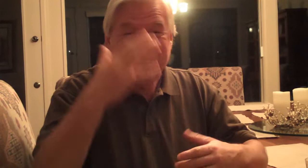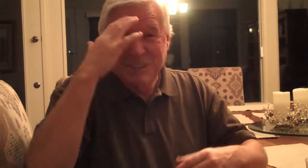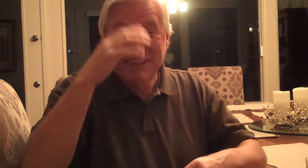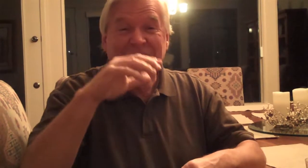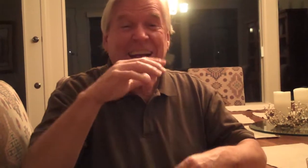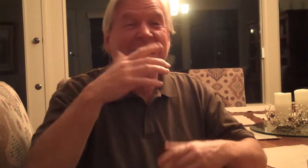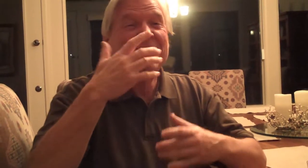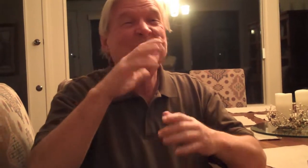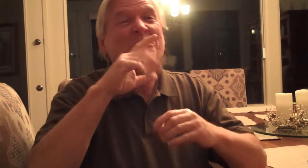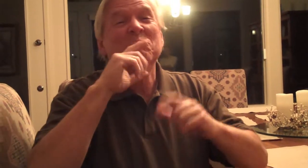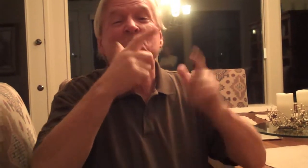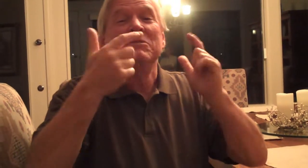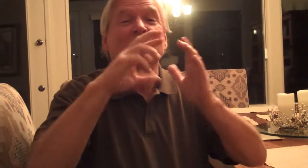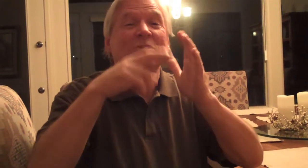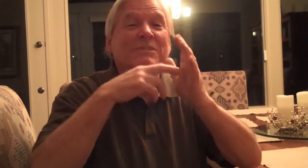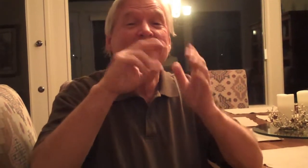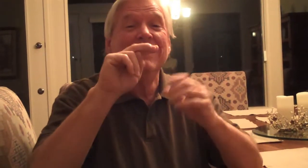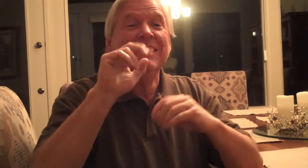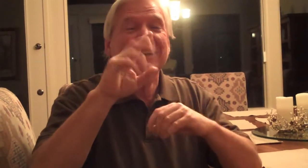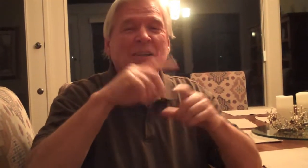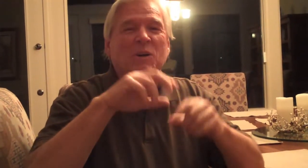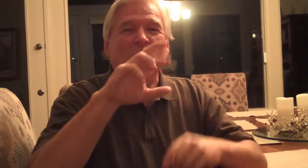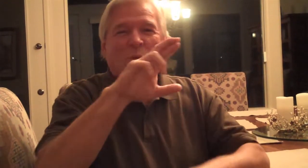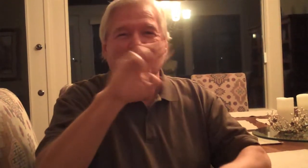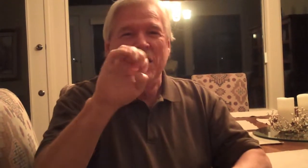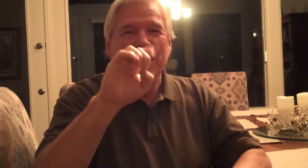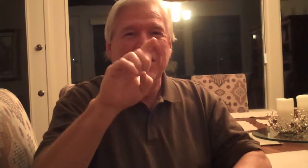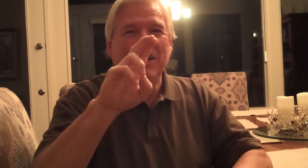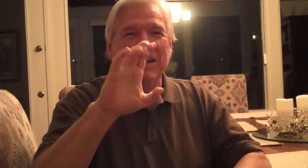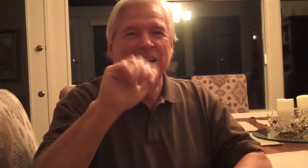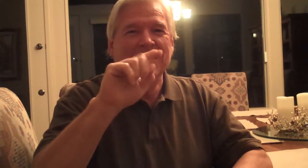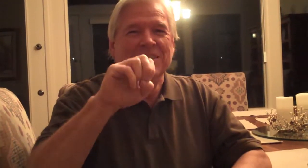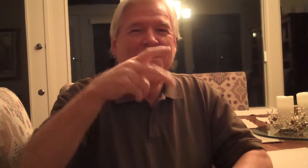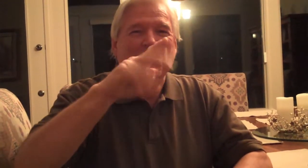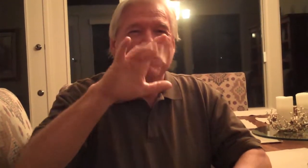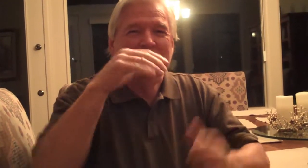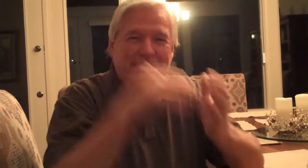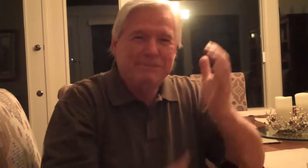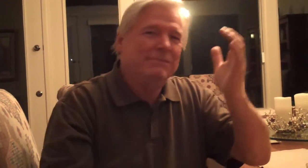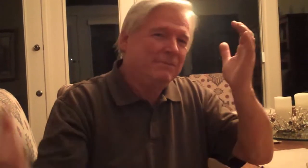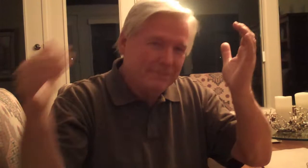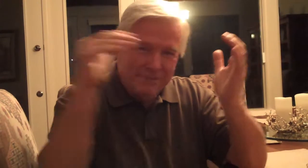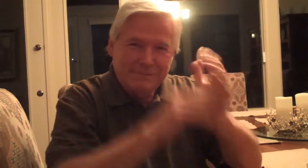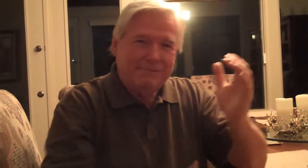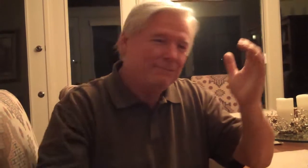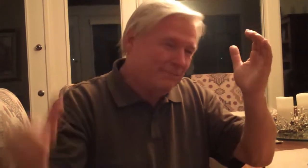You know, the biggest role of NAD is to re-educate the public repeatedly.